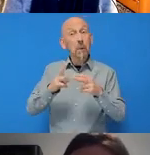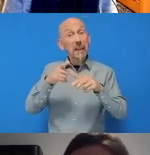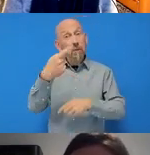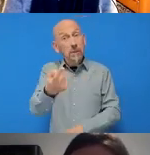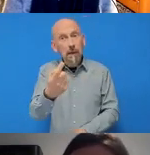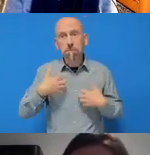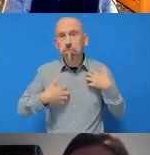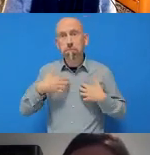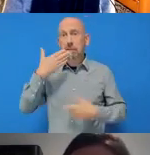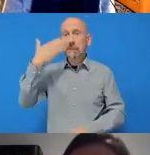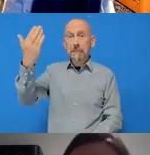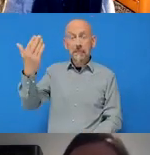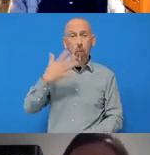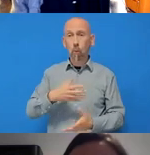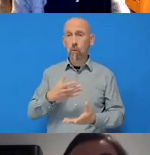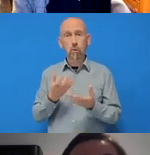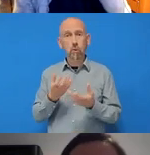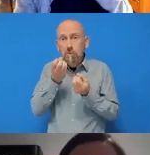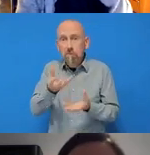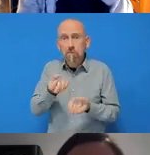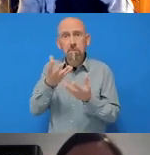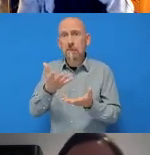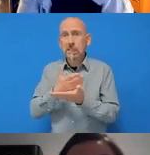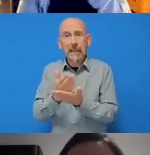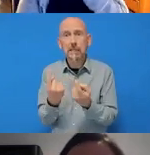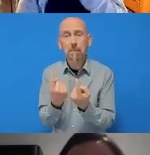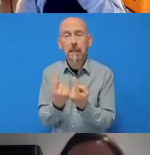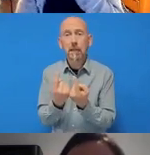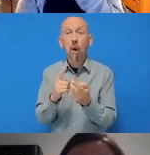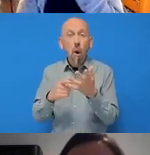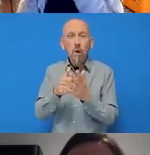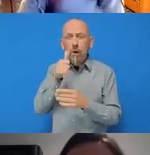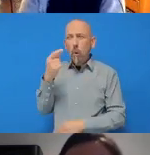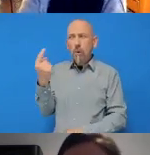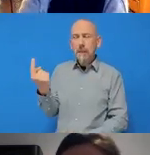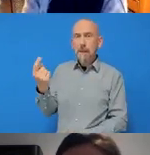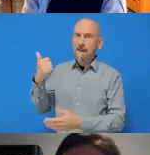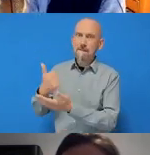keen to share something or you know of someone who you have seen deliver a talk elsewhere